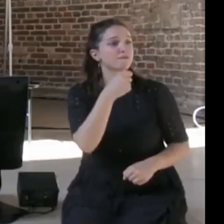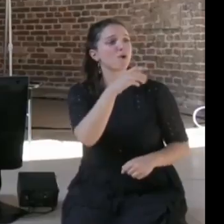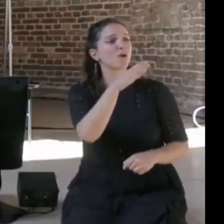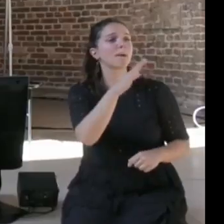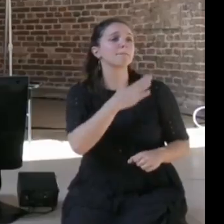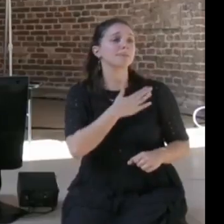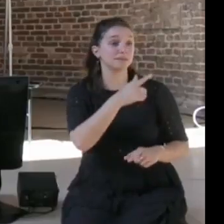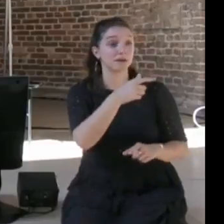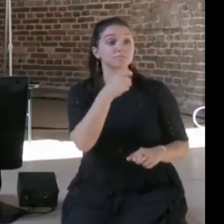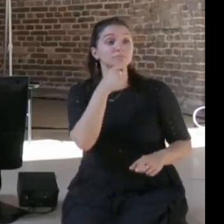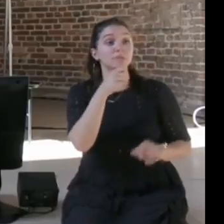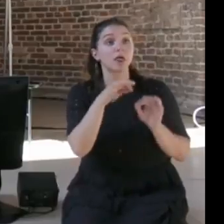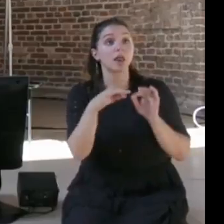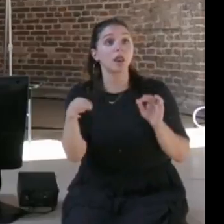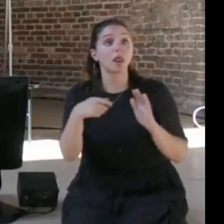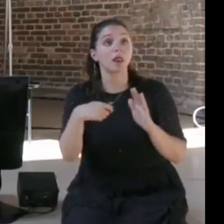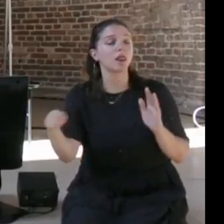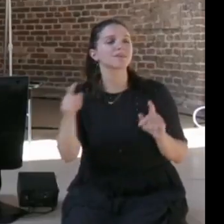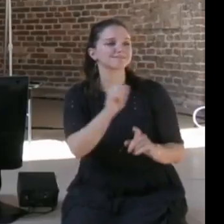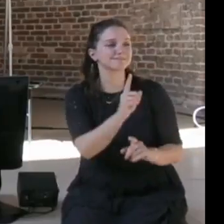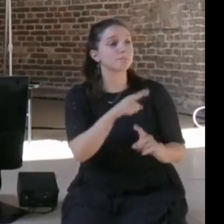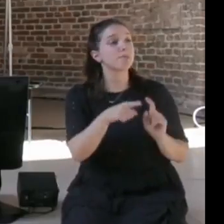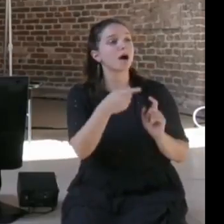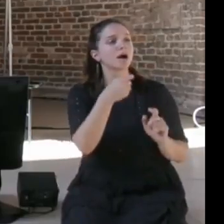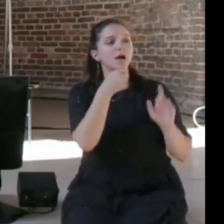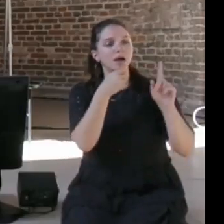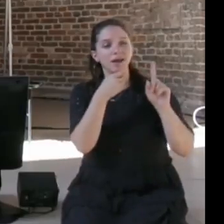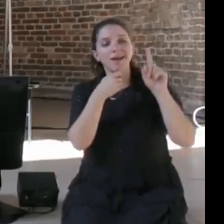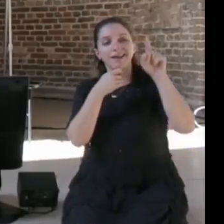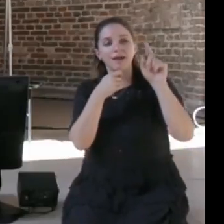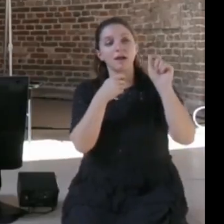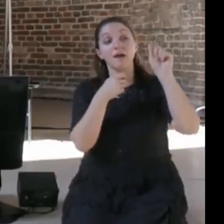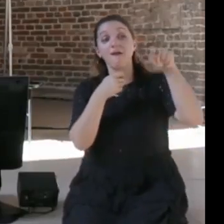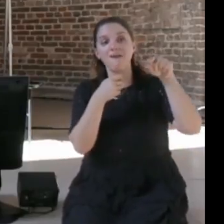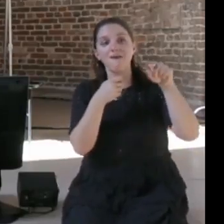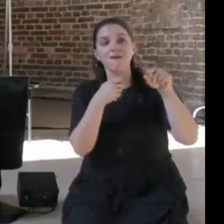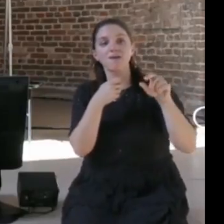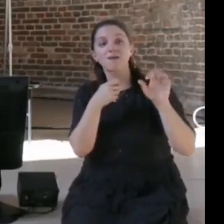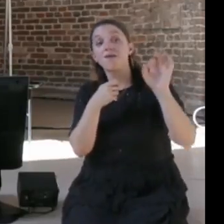throw in a little provocation or a little question feel free to signal us, and then